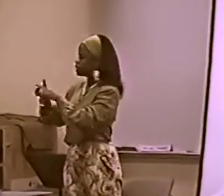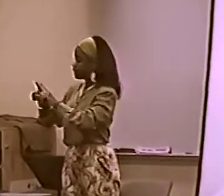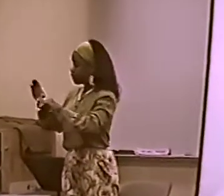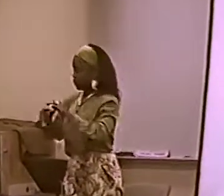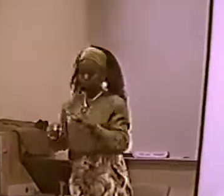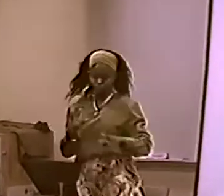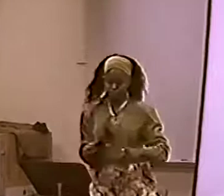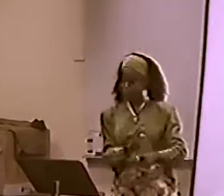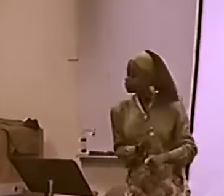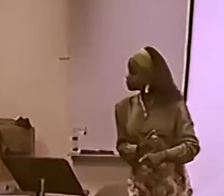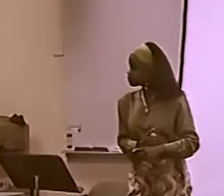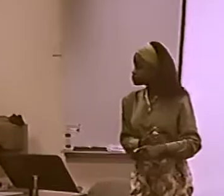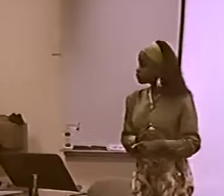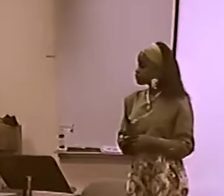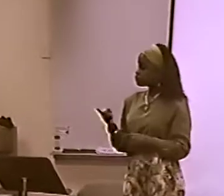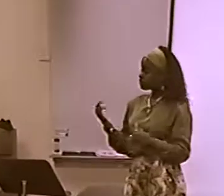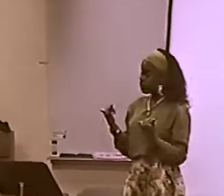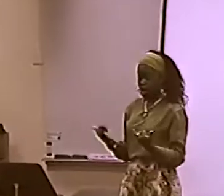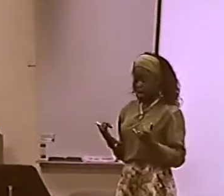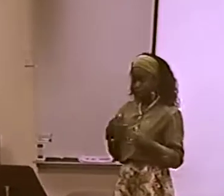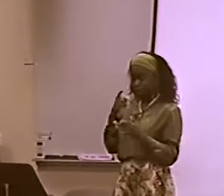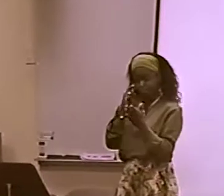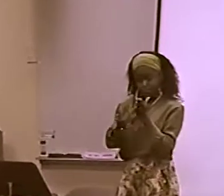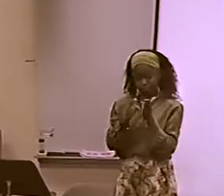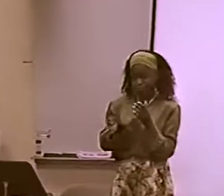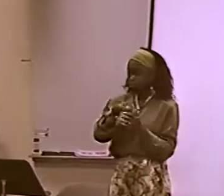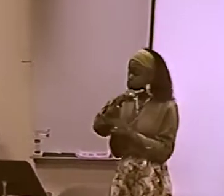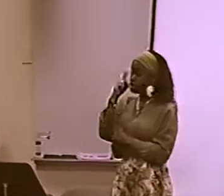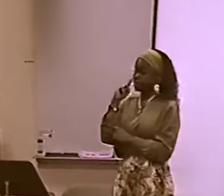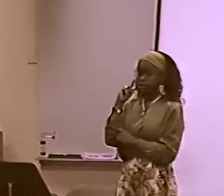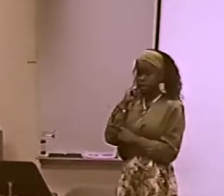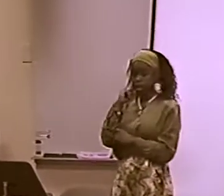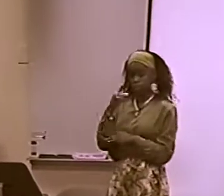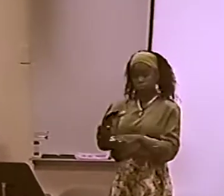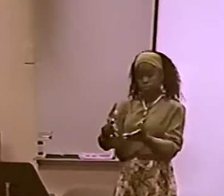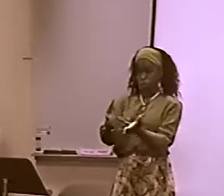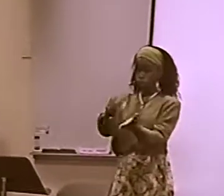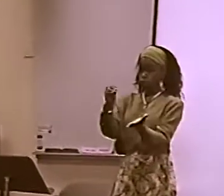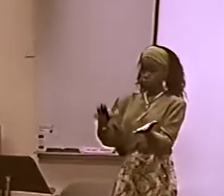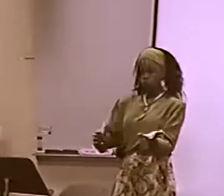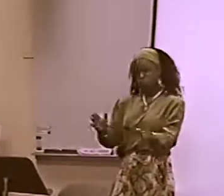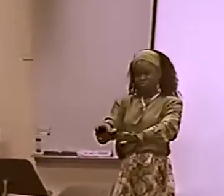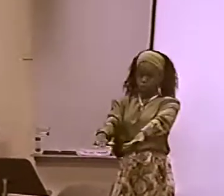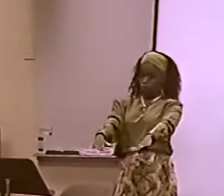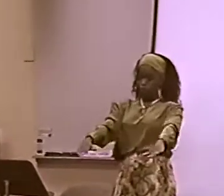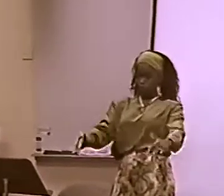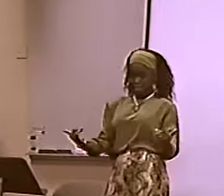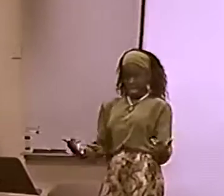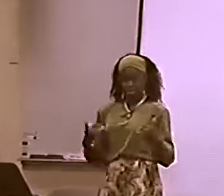AN OBVIOUS THING ABOUT BLACK PEOPLE BECOMING MORE EDUCATED AND THEN... [PERSON COUGHING]